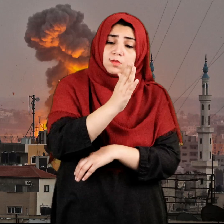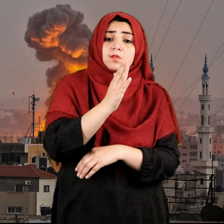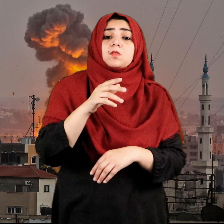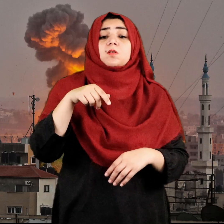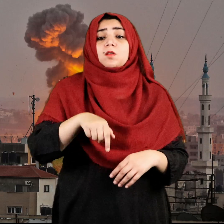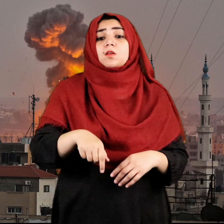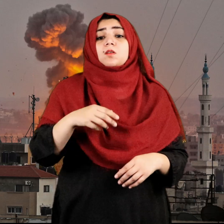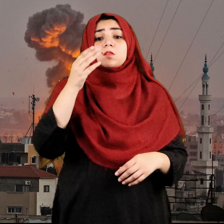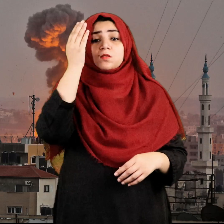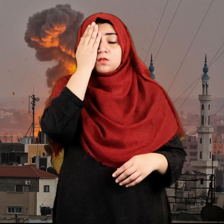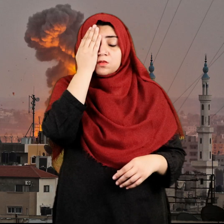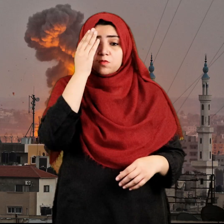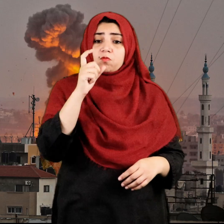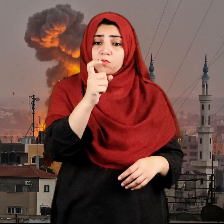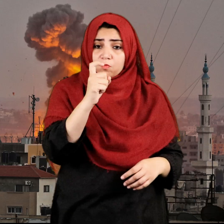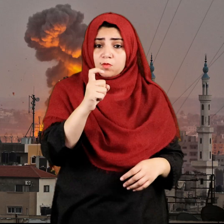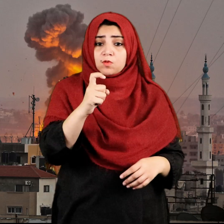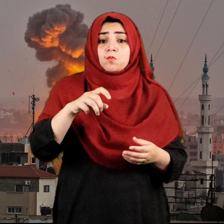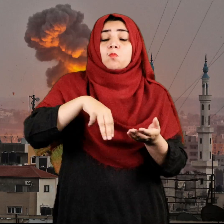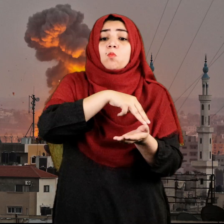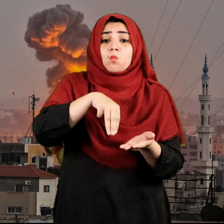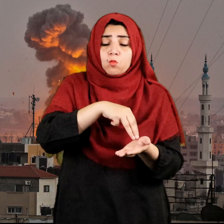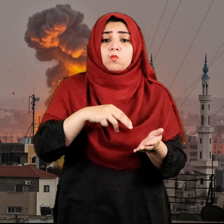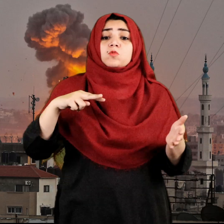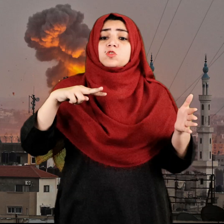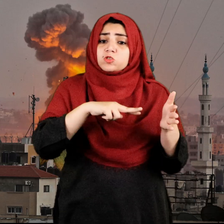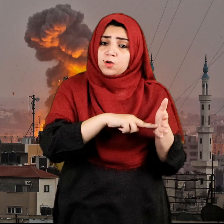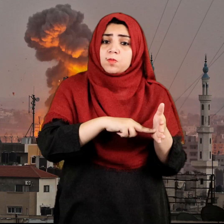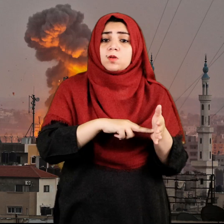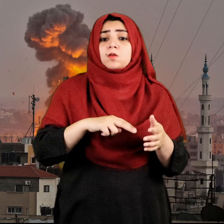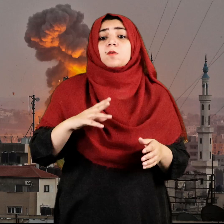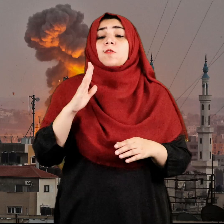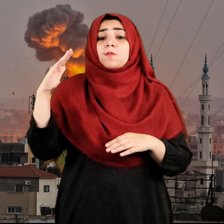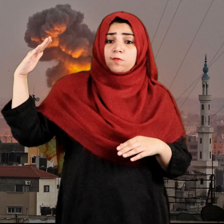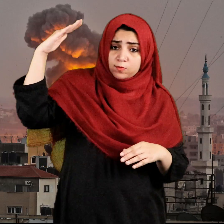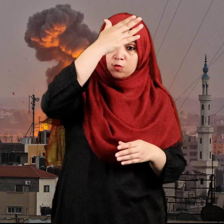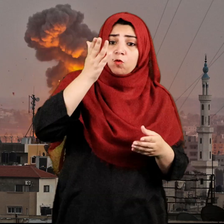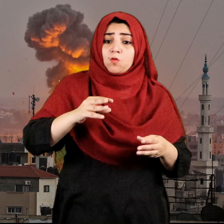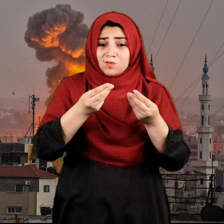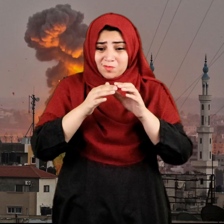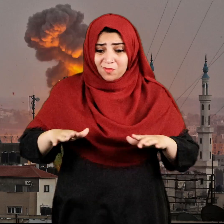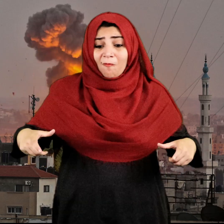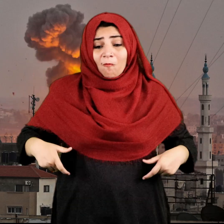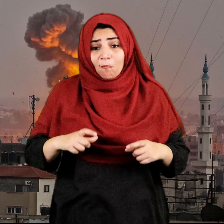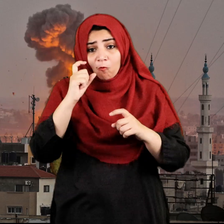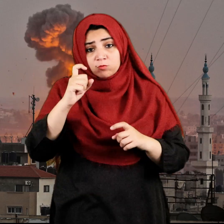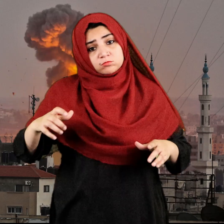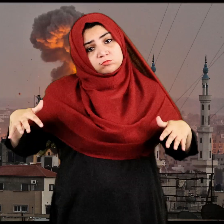and the Israeli army then launched an air and ground attack against Syria.